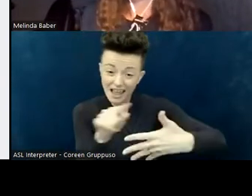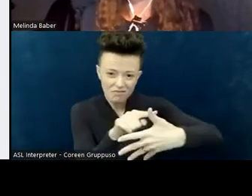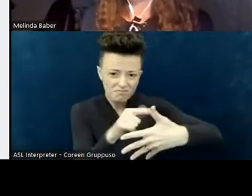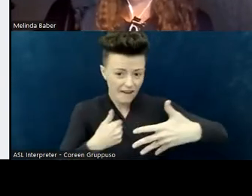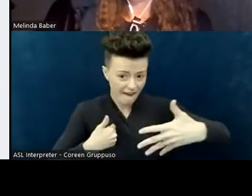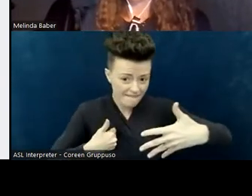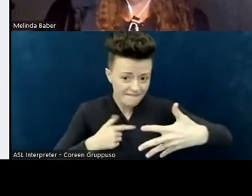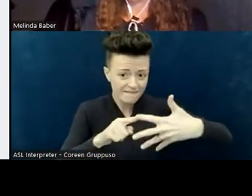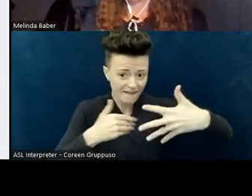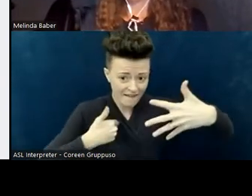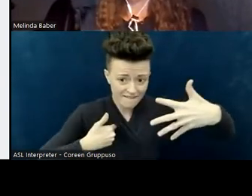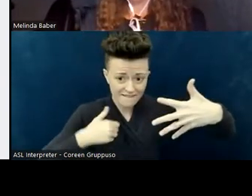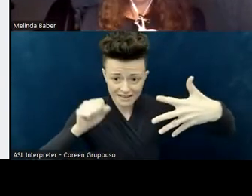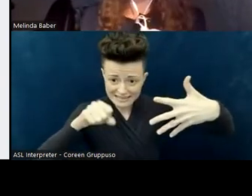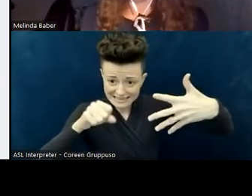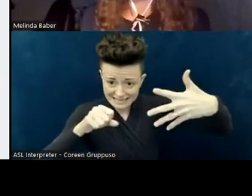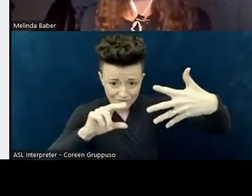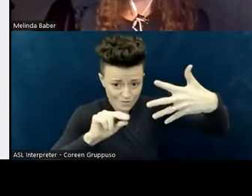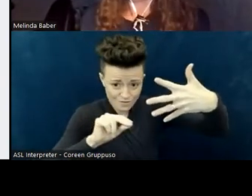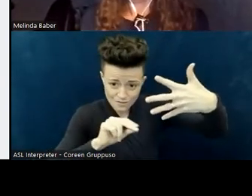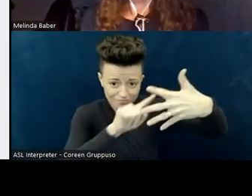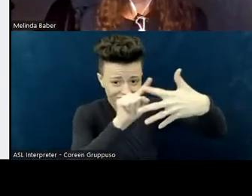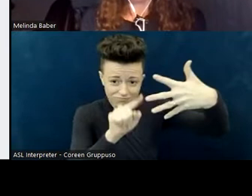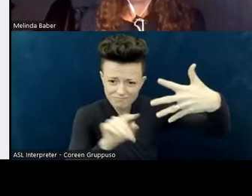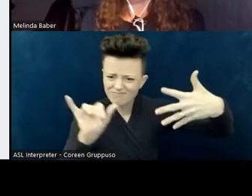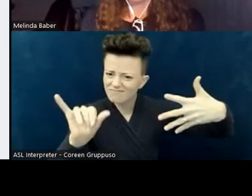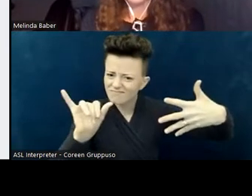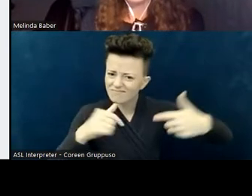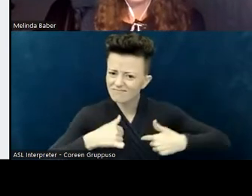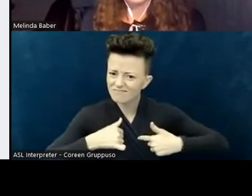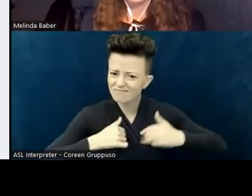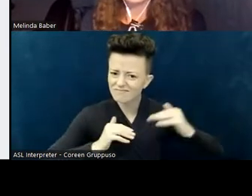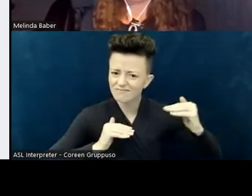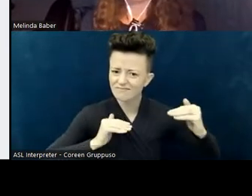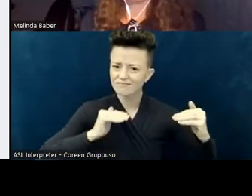that some people have and some people don't have.